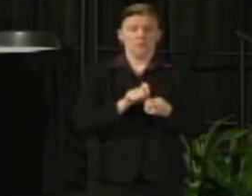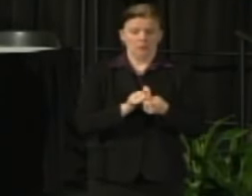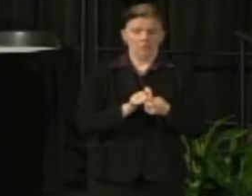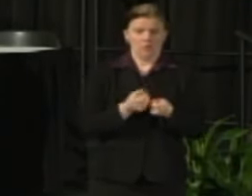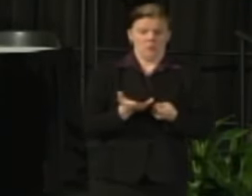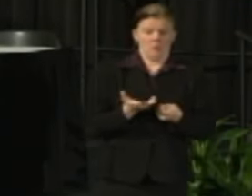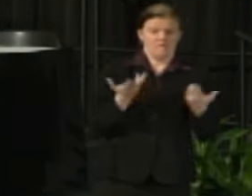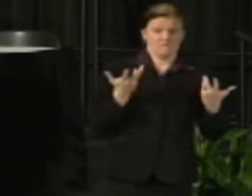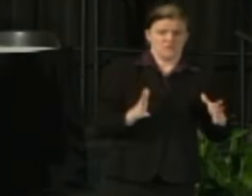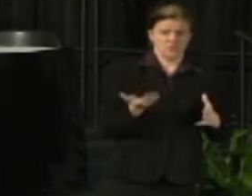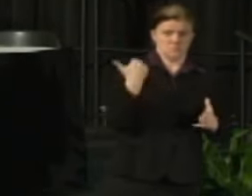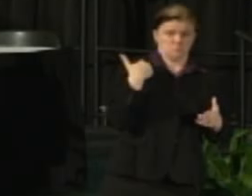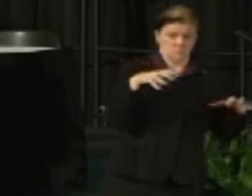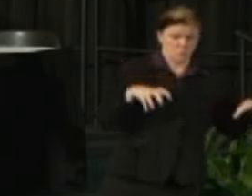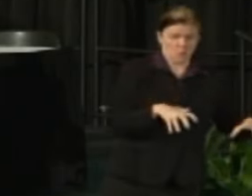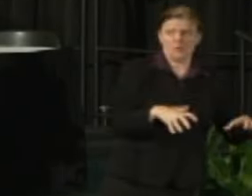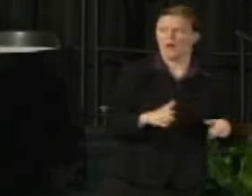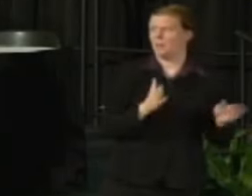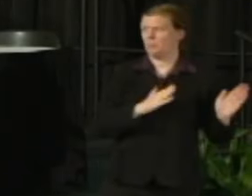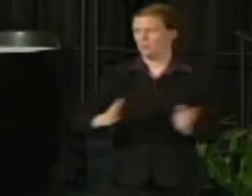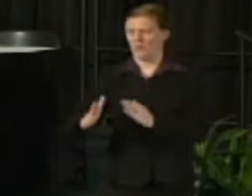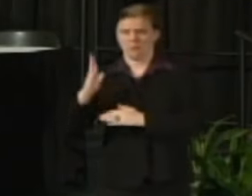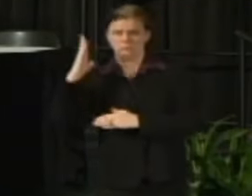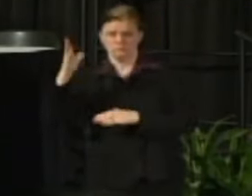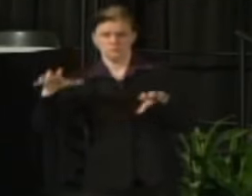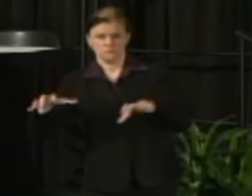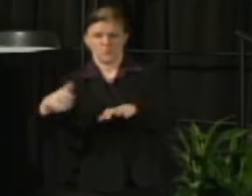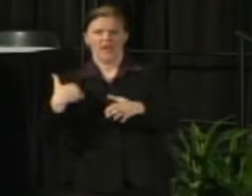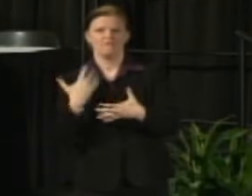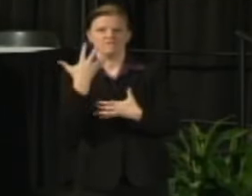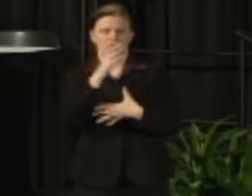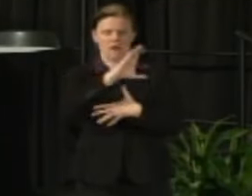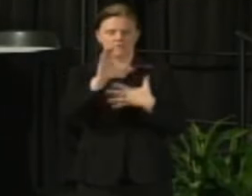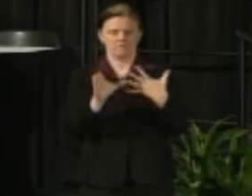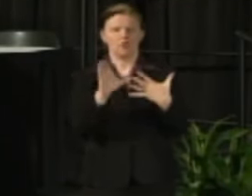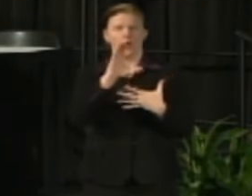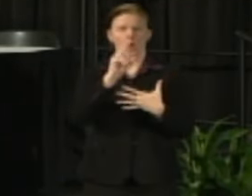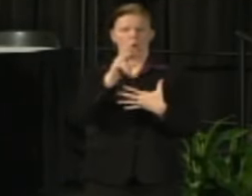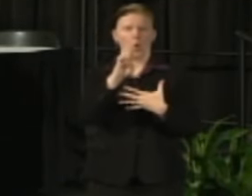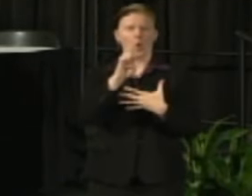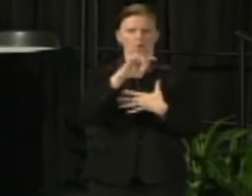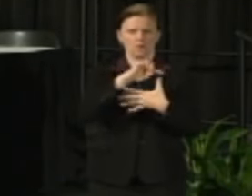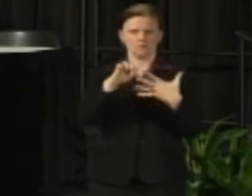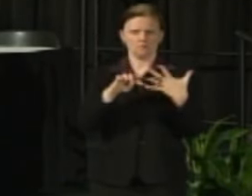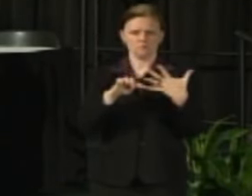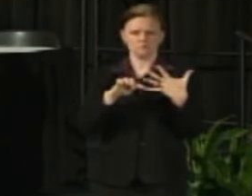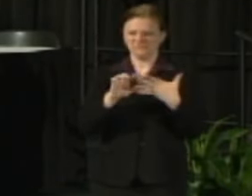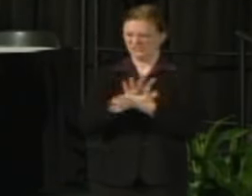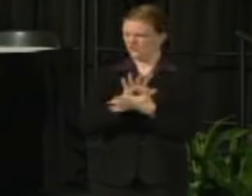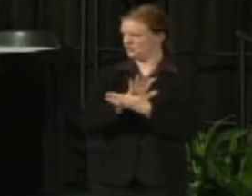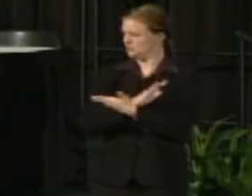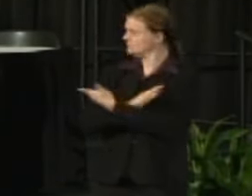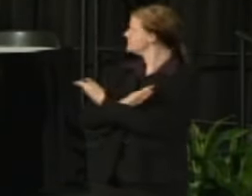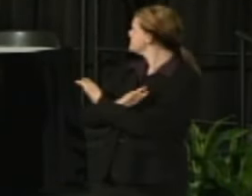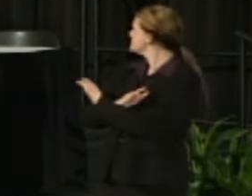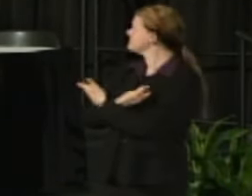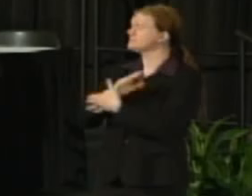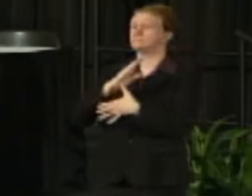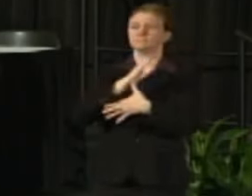within the UW System is provide five core elements and those are in front of you on this sheet here today. We are accessible.